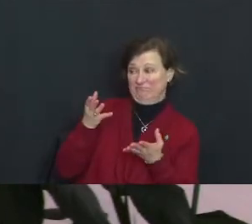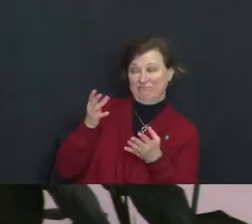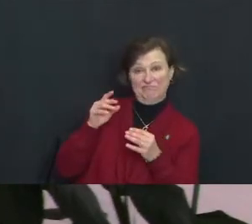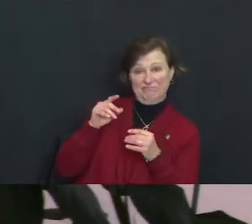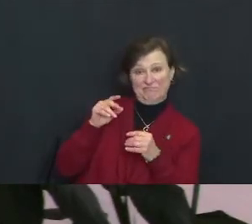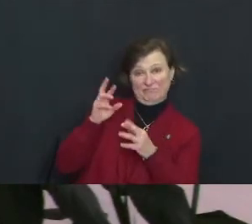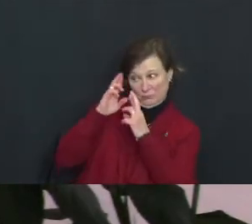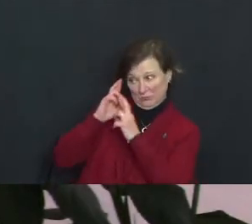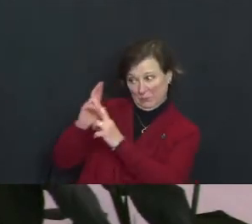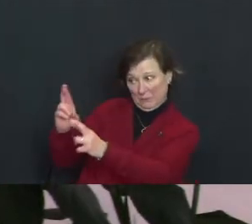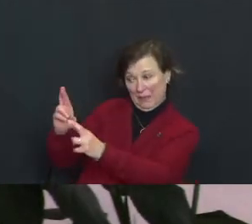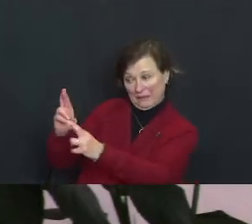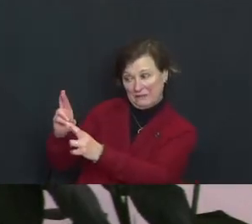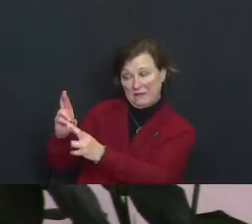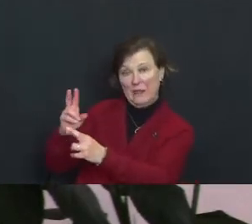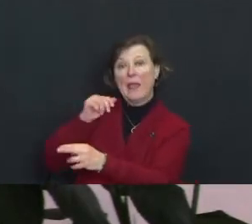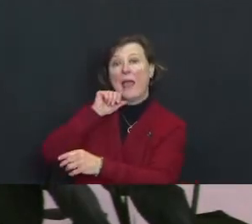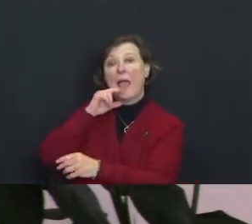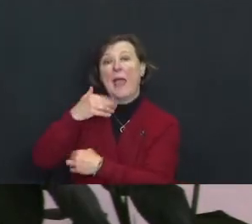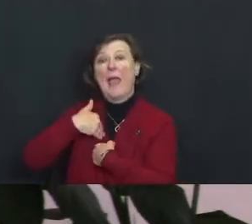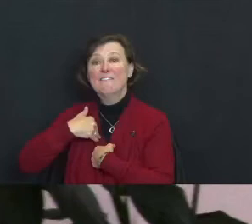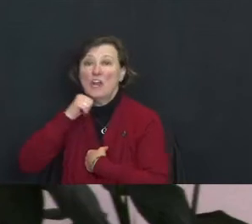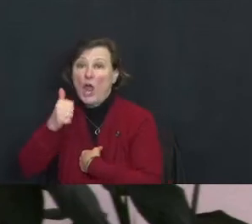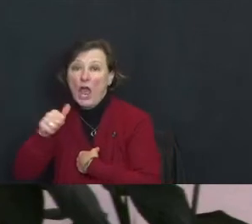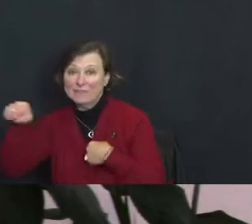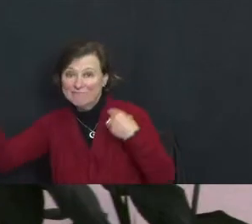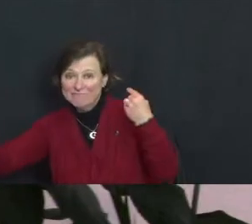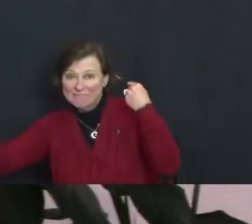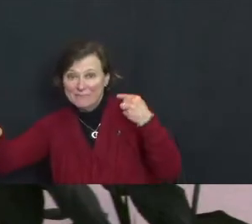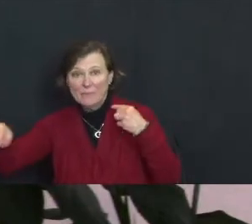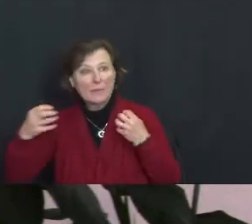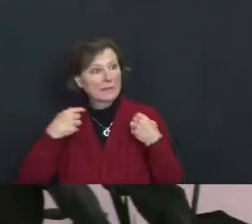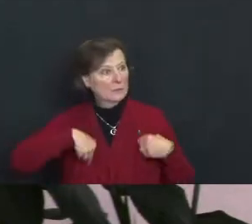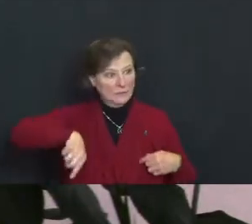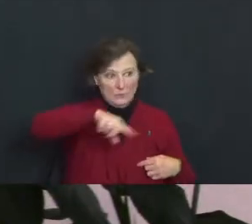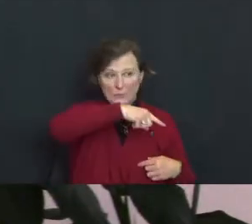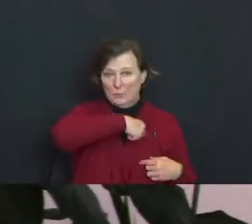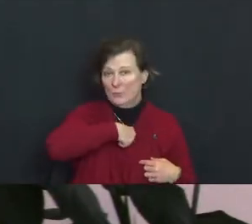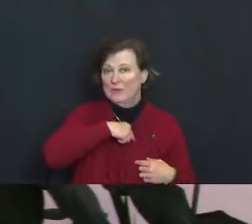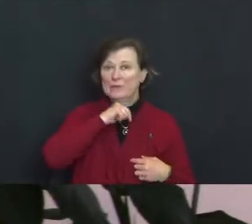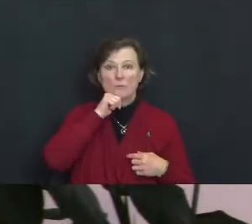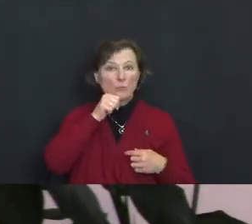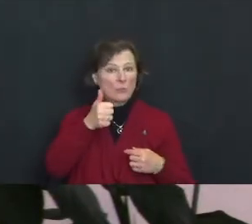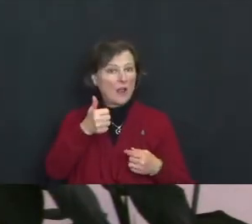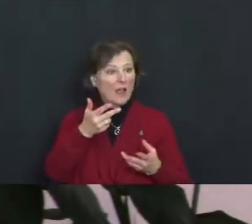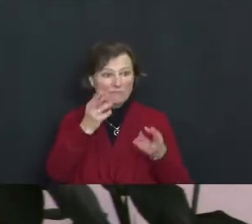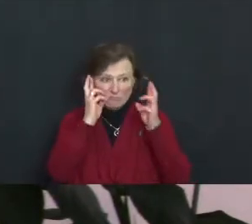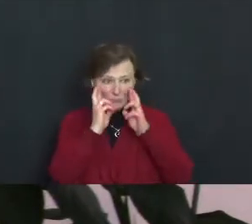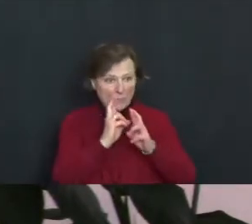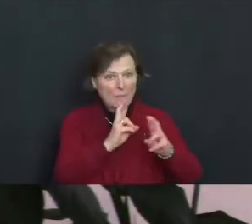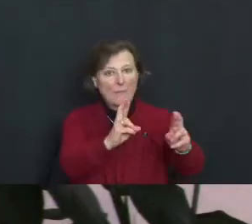We, too many of us, don't acknowledge the humanity of one another, at least many do